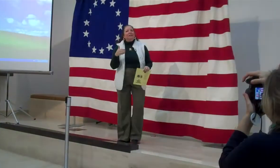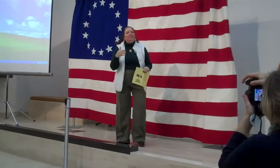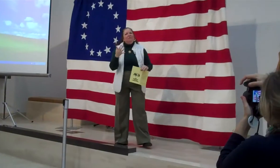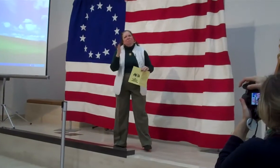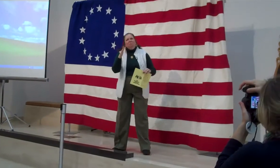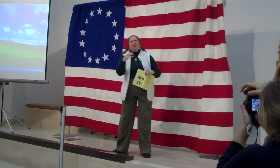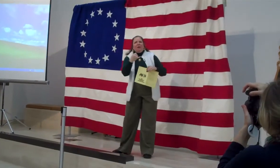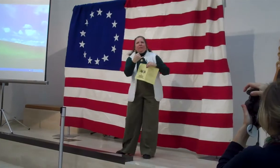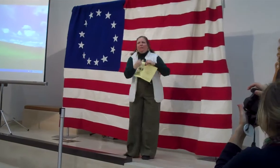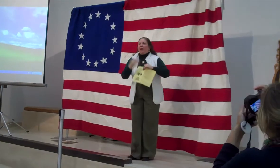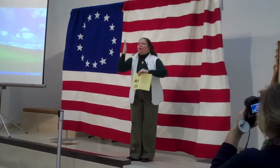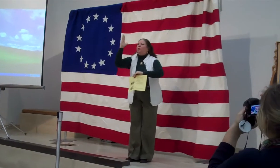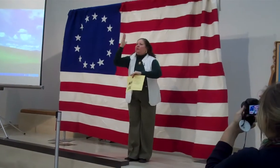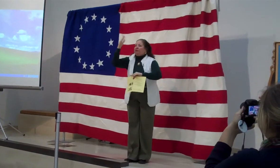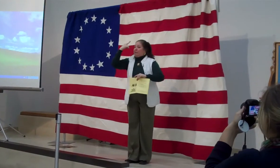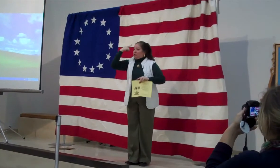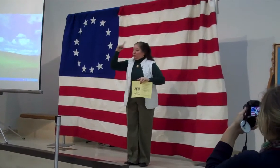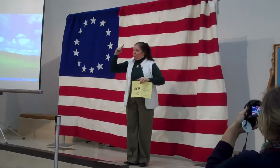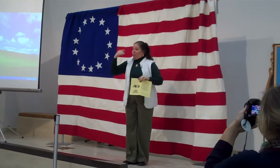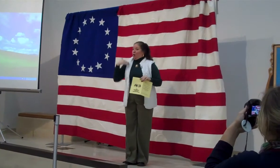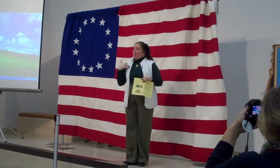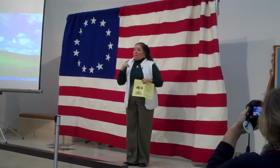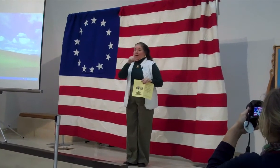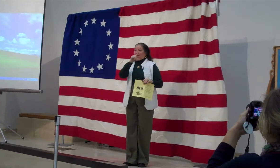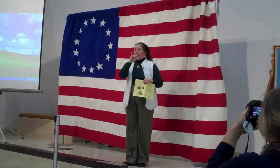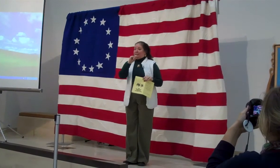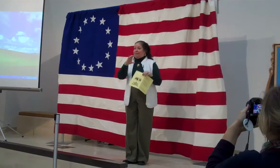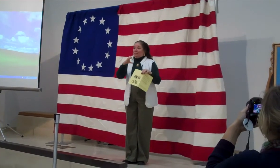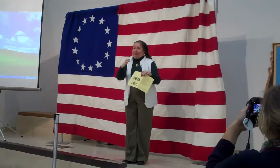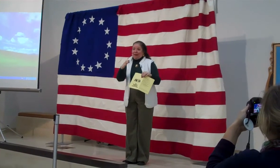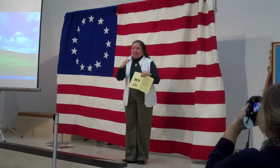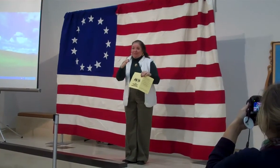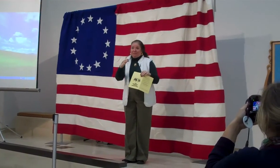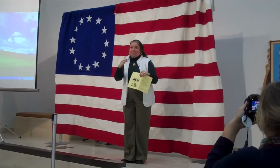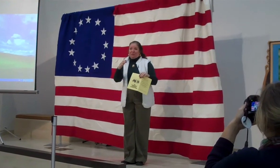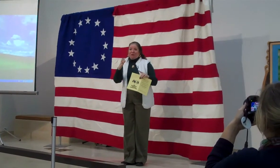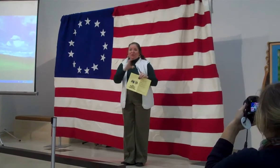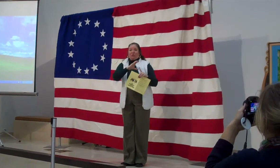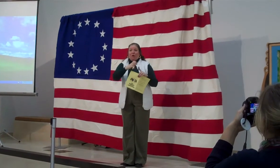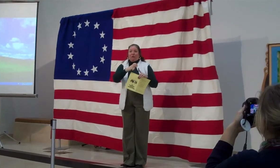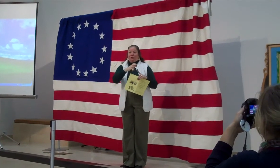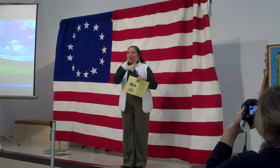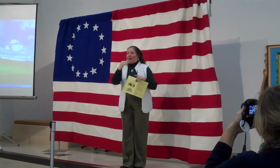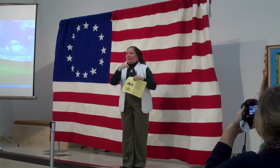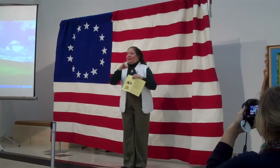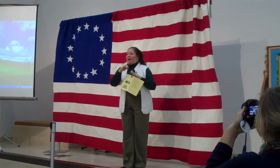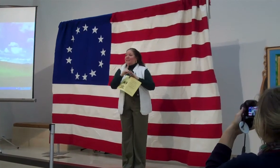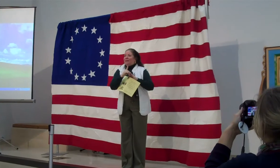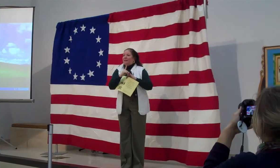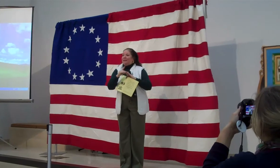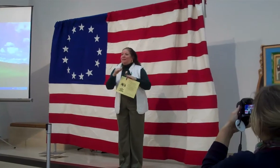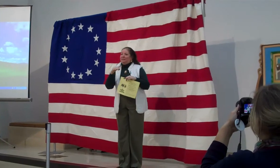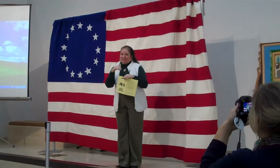This is the final presentation for my lit class which is Culture and Identity in Lit.